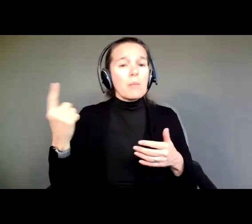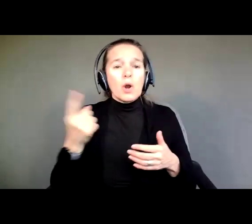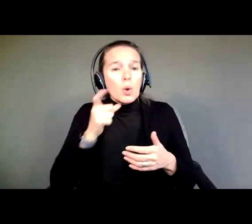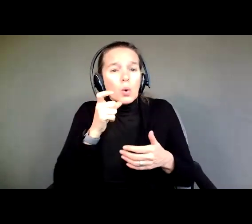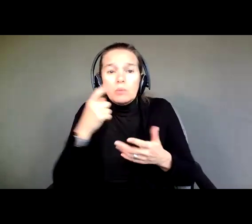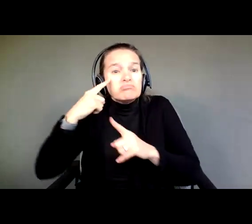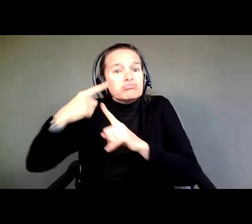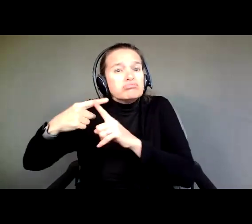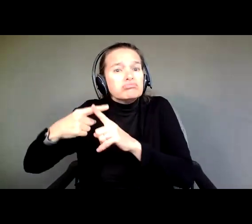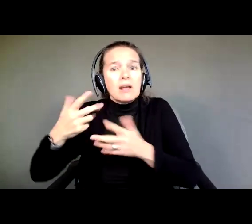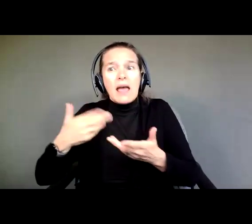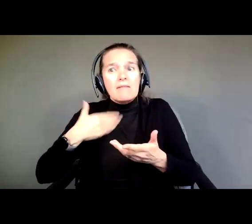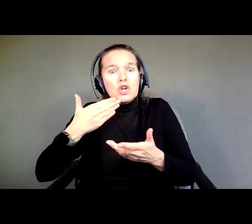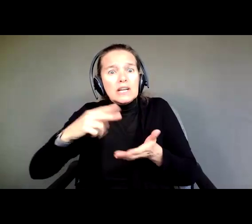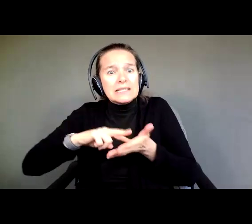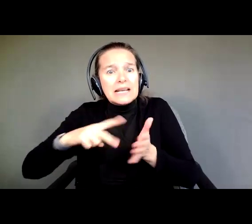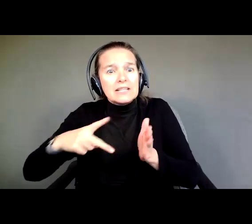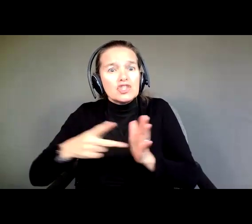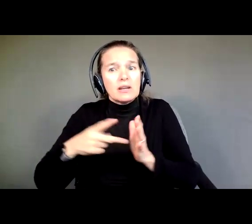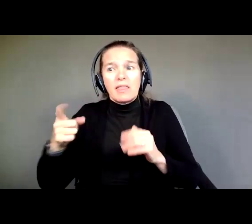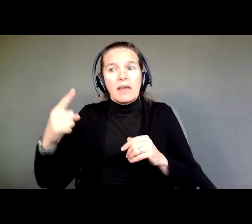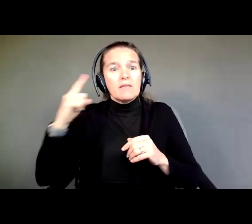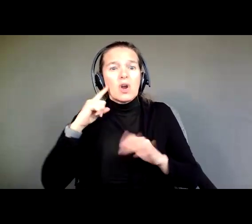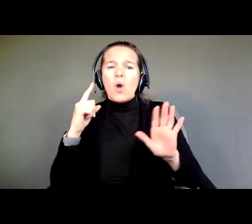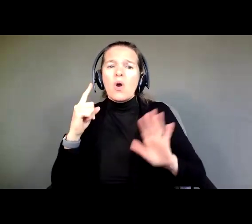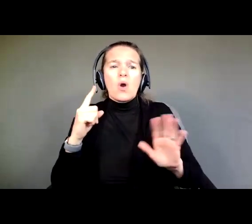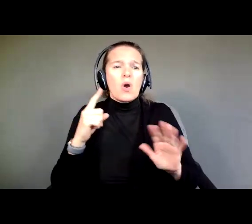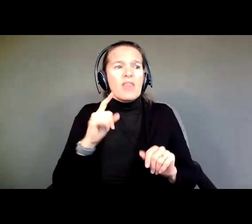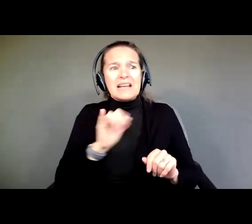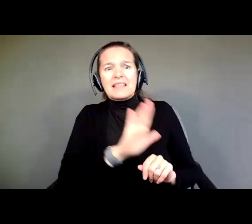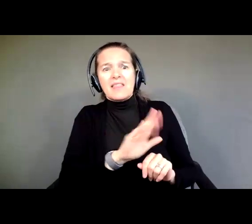that it's their only option, asks the Court to put me in guardianship, and the Court does